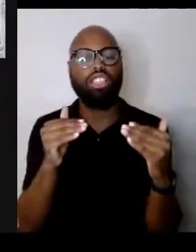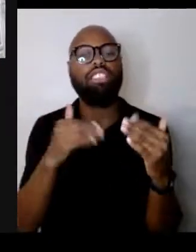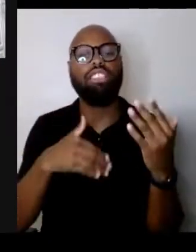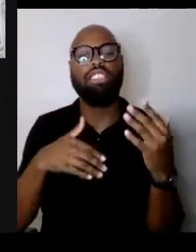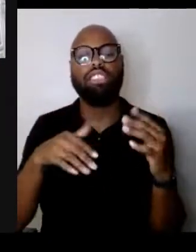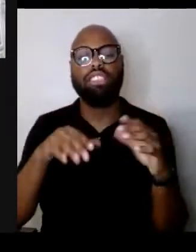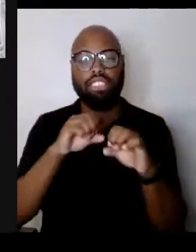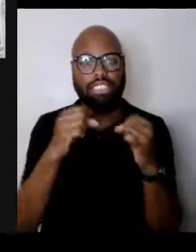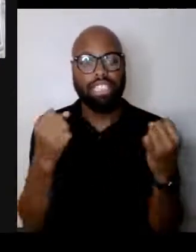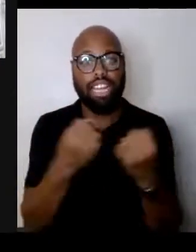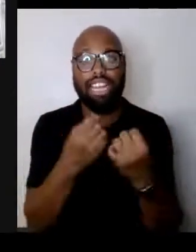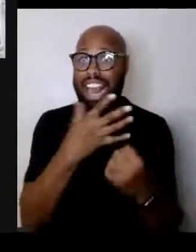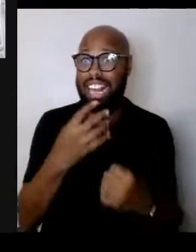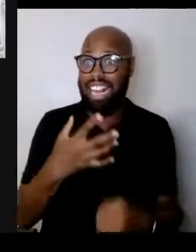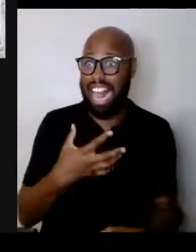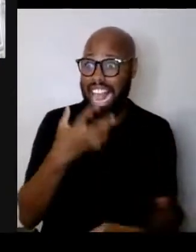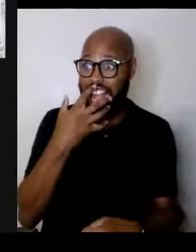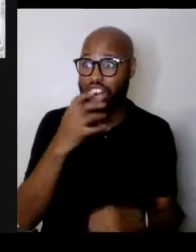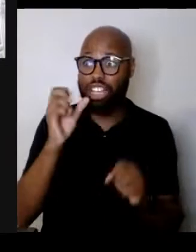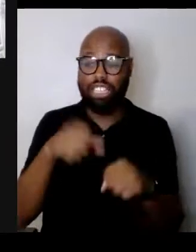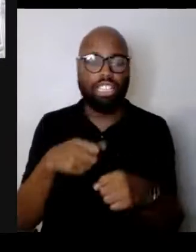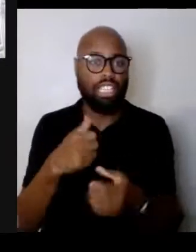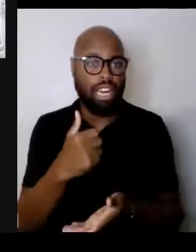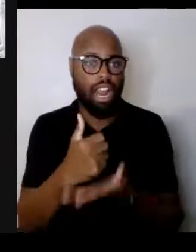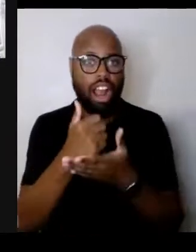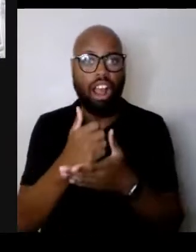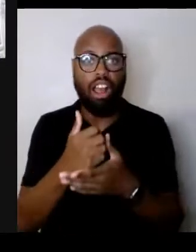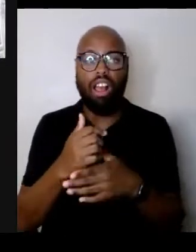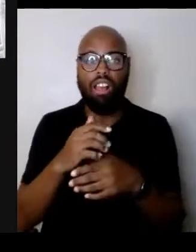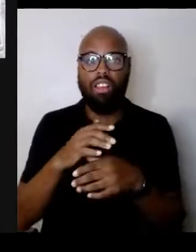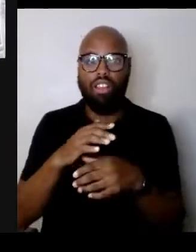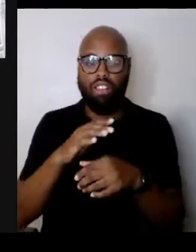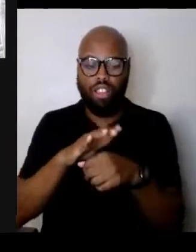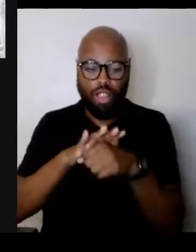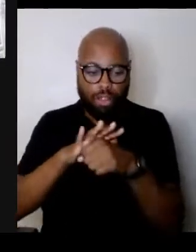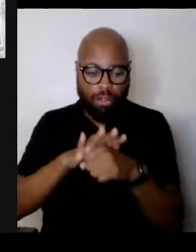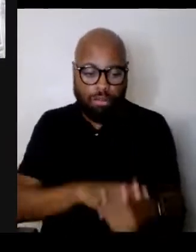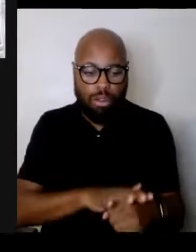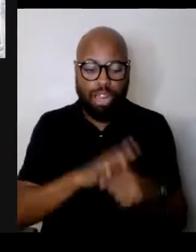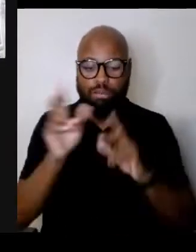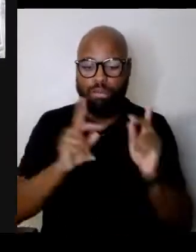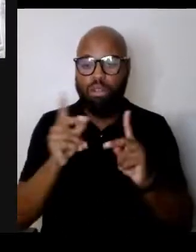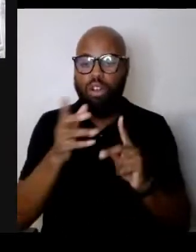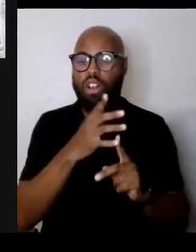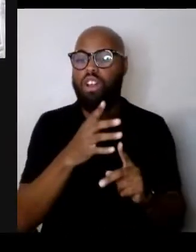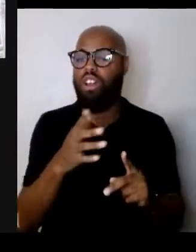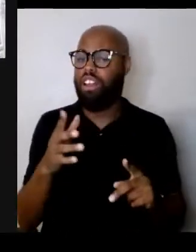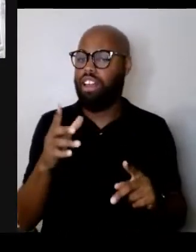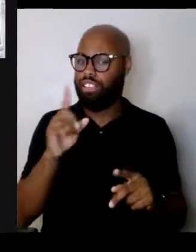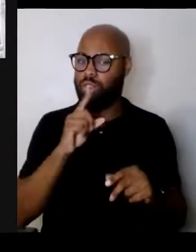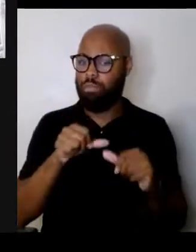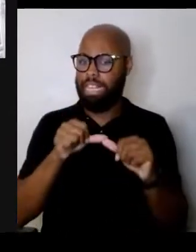can help the oppressed and downtrodden maintain their own dignity. So I want to ask you, when you look at this moment,